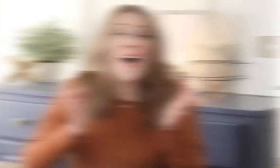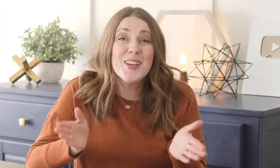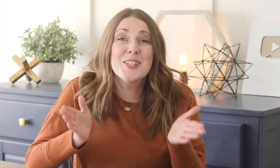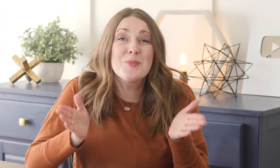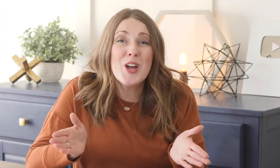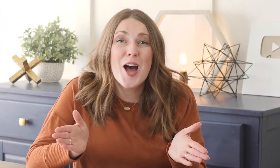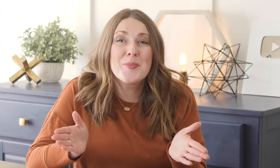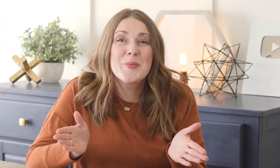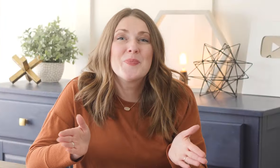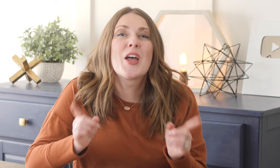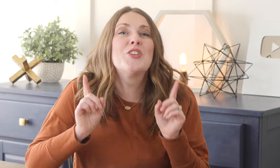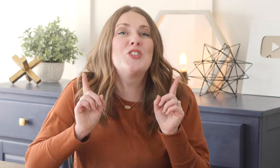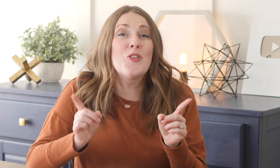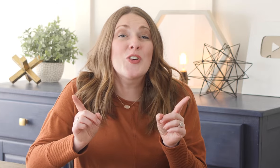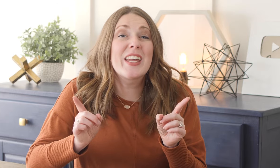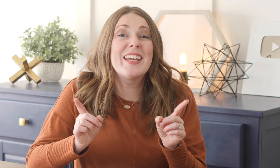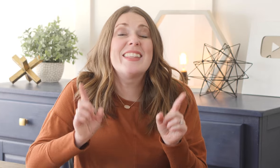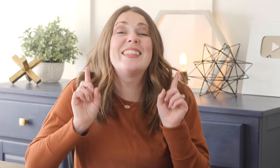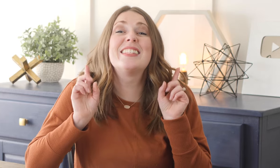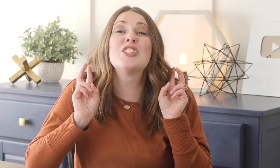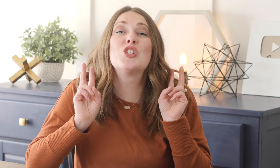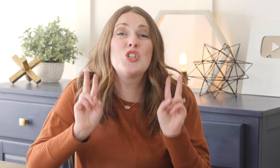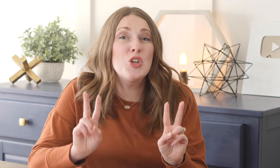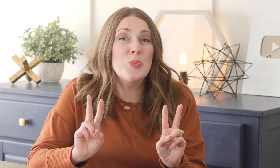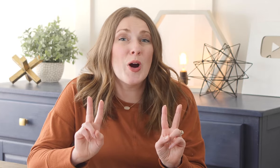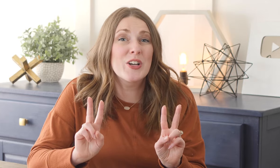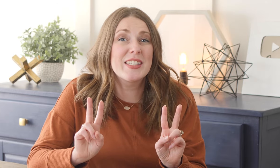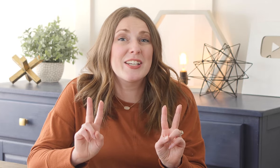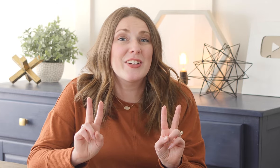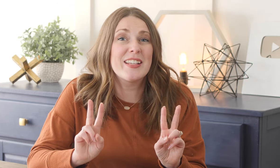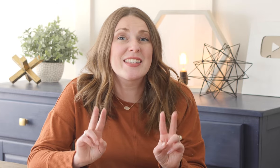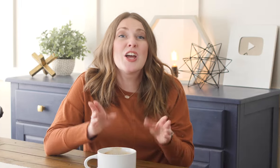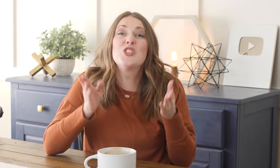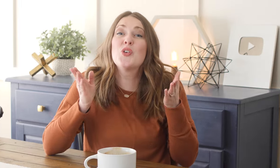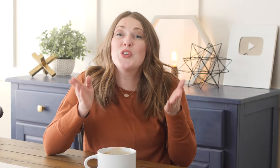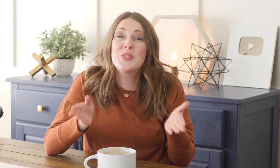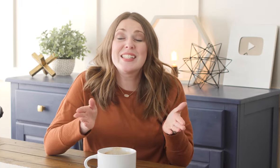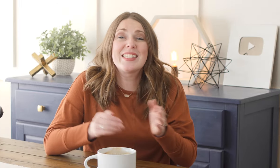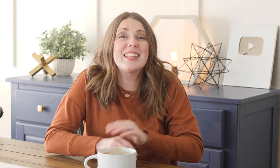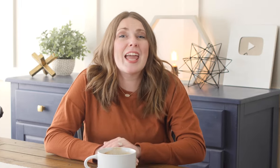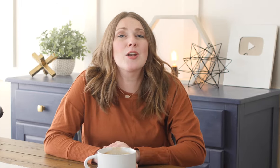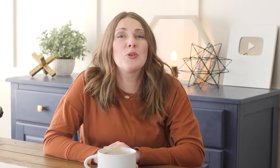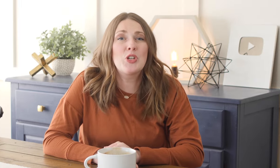Awesome job! Don't forget this is a two-part series, so if you didn't see the animal you